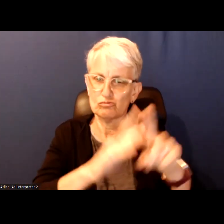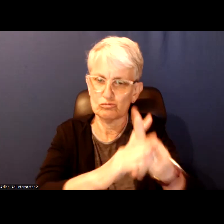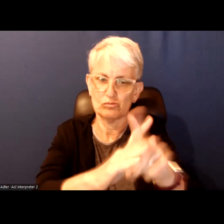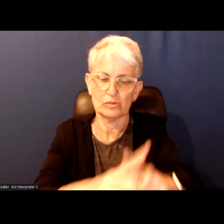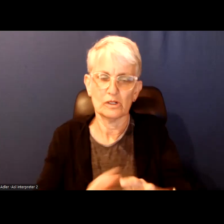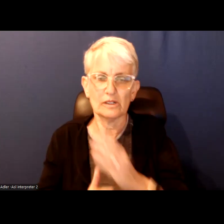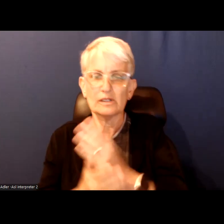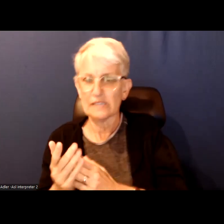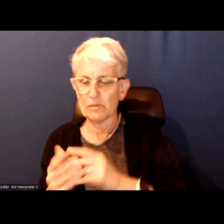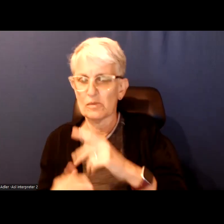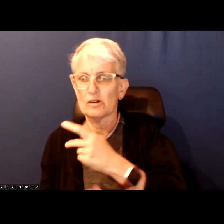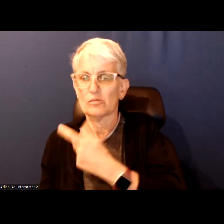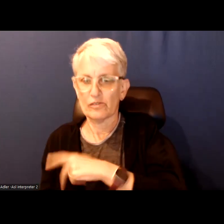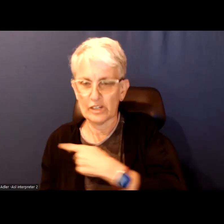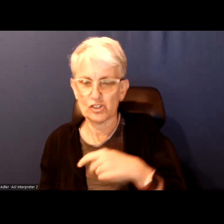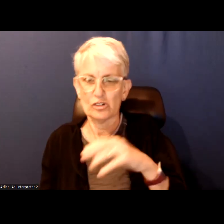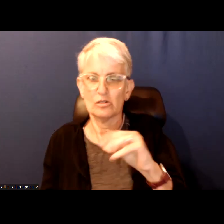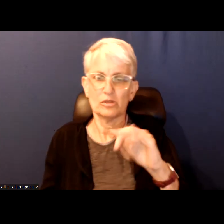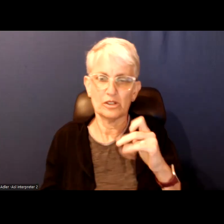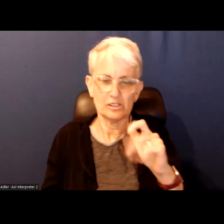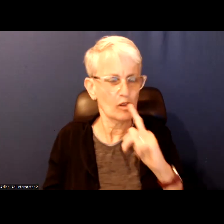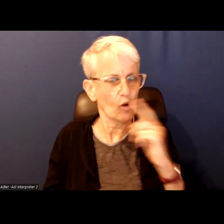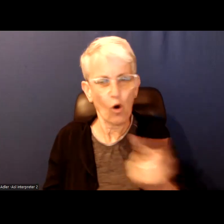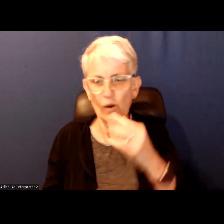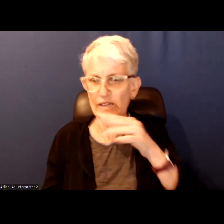them in a sublevel who are constantly around.